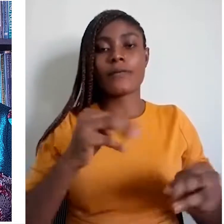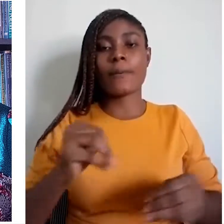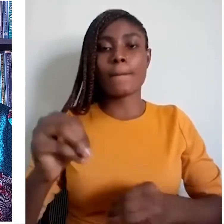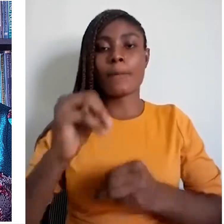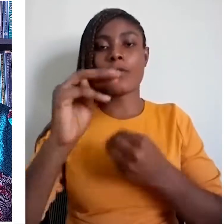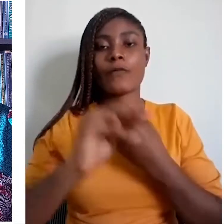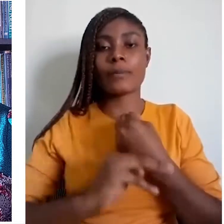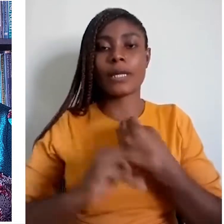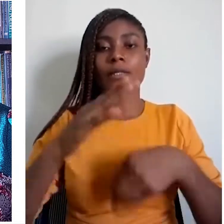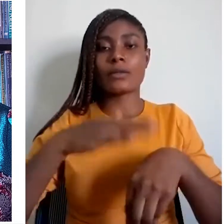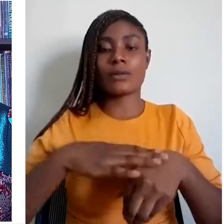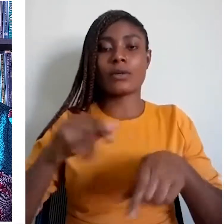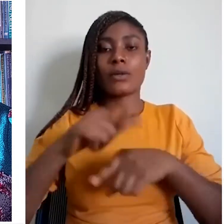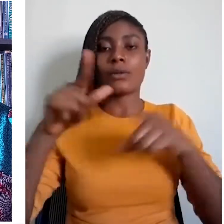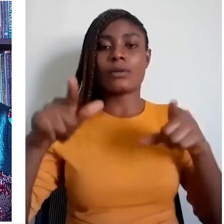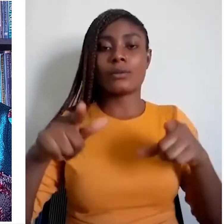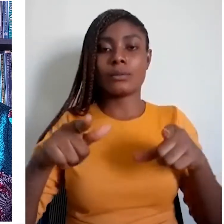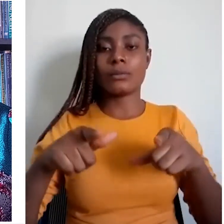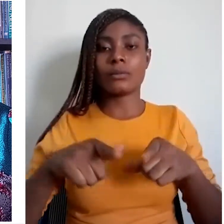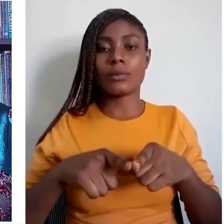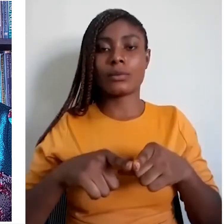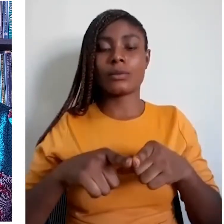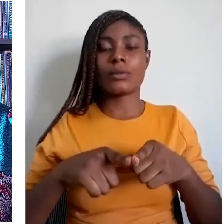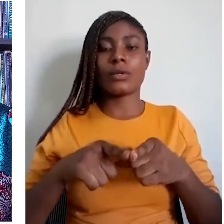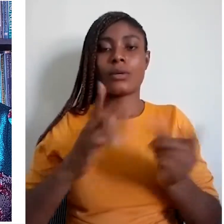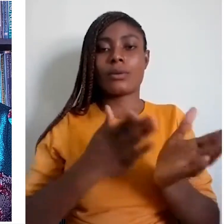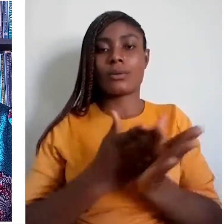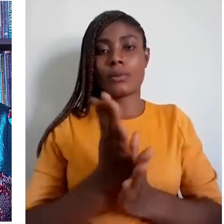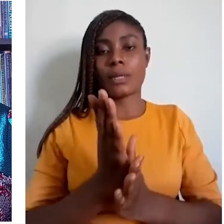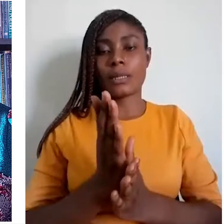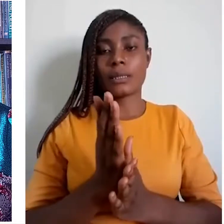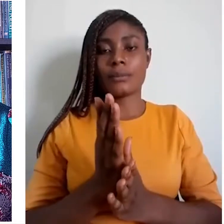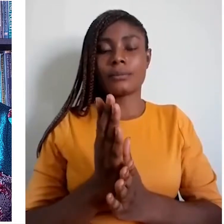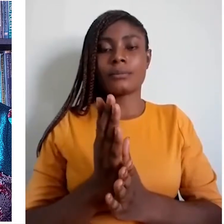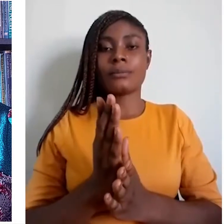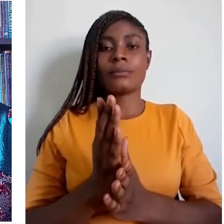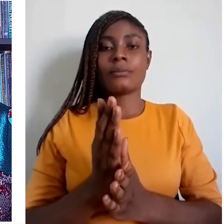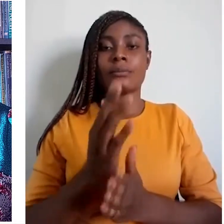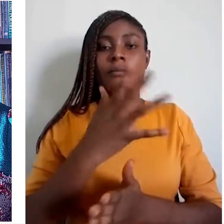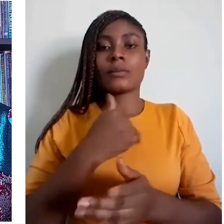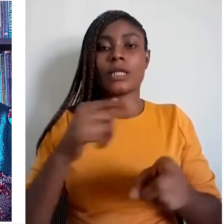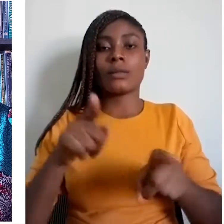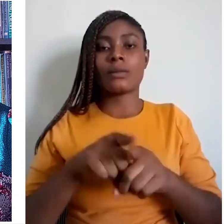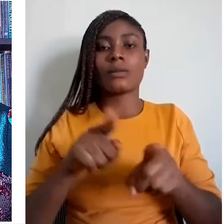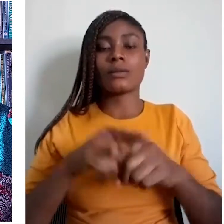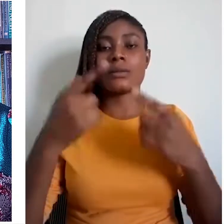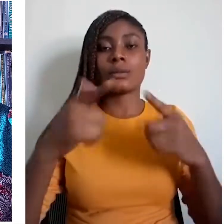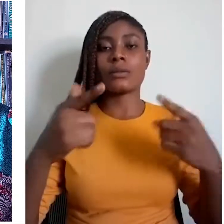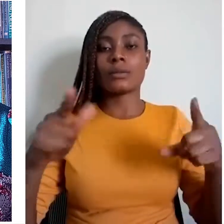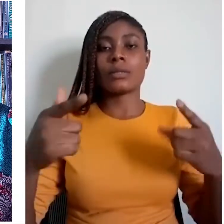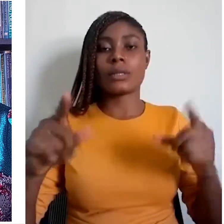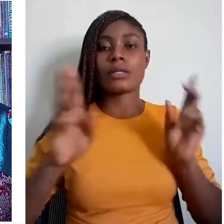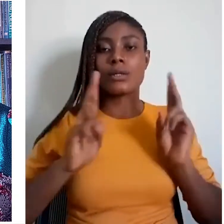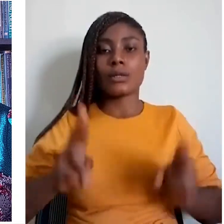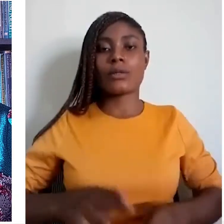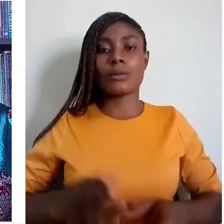rights like the Language Ecology (LE), the Linguistic Human Rights (LHR), and the Minority